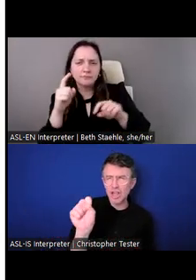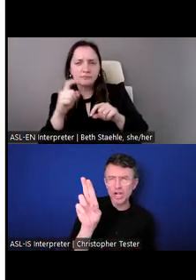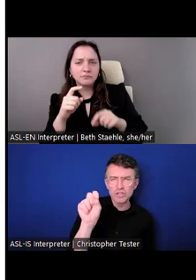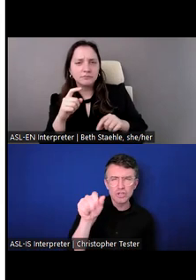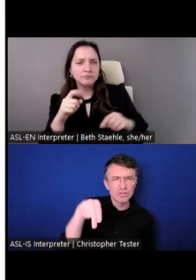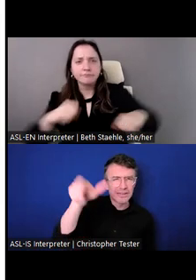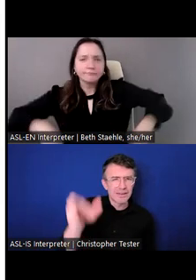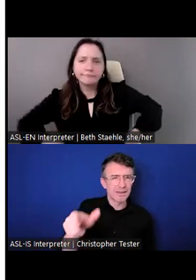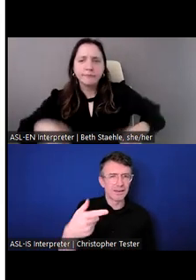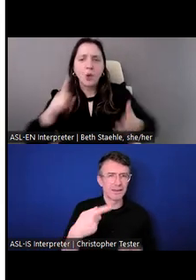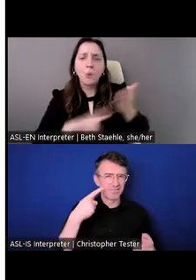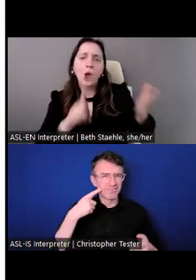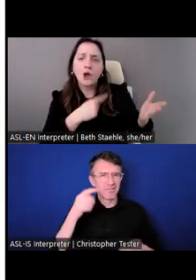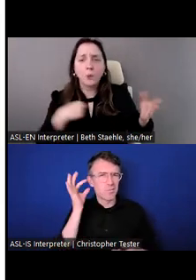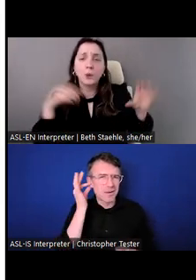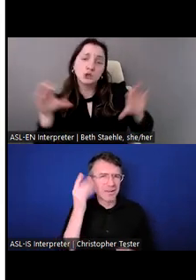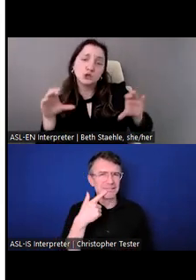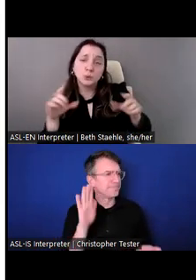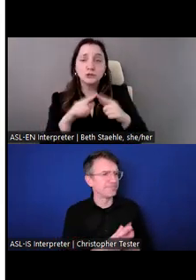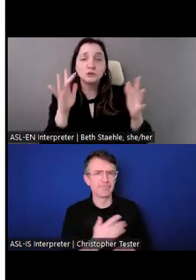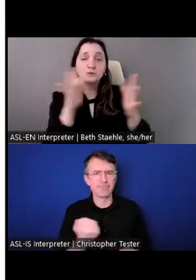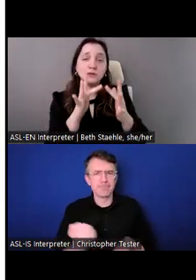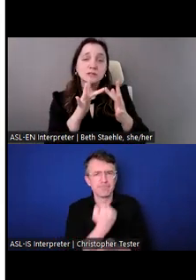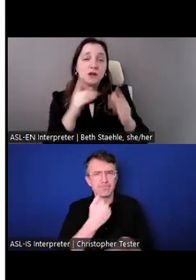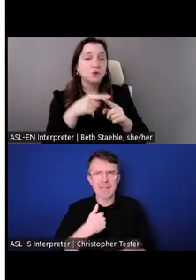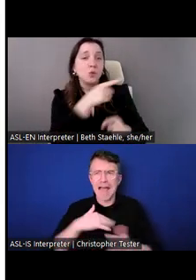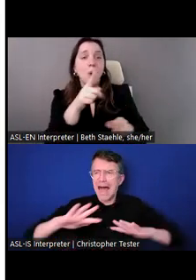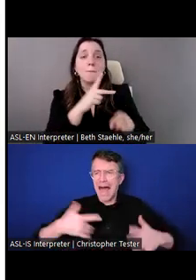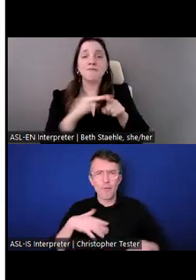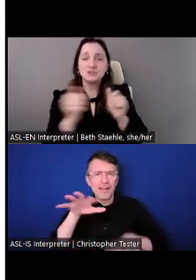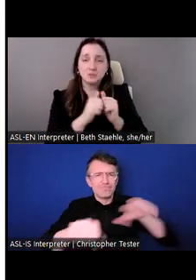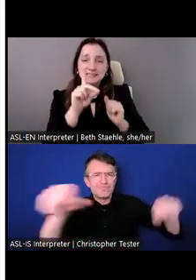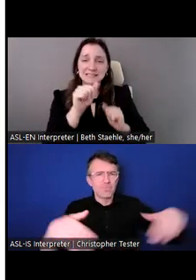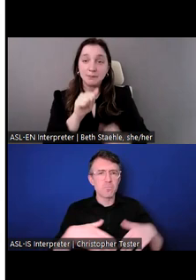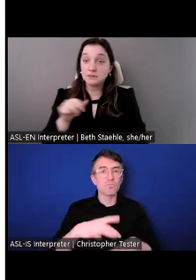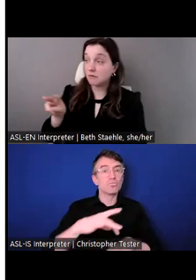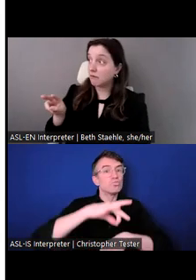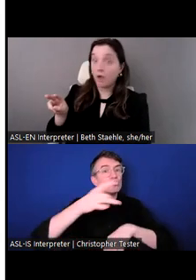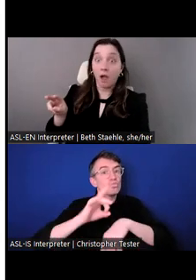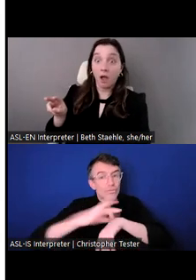to reach out to professionals with disabilities? And the answer was, clearly not enough!